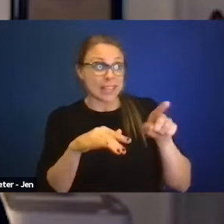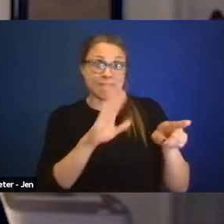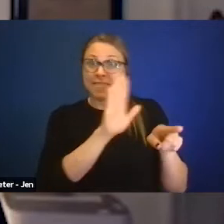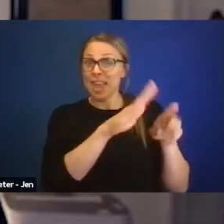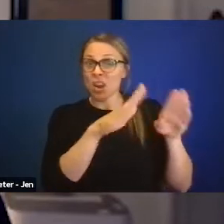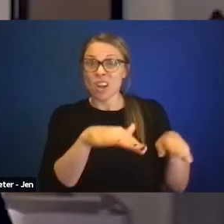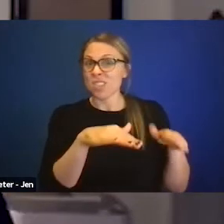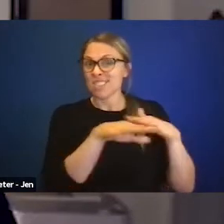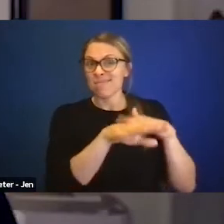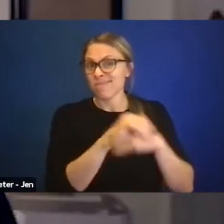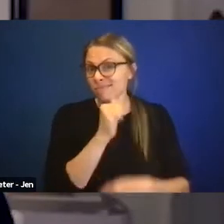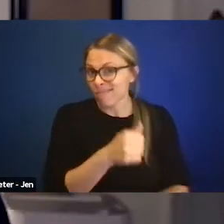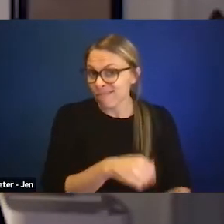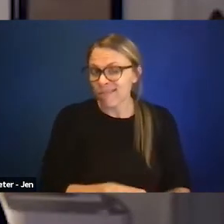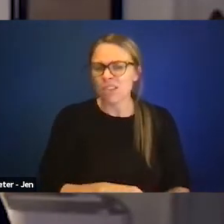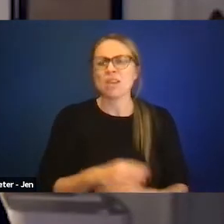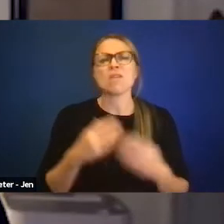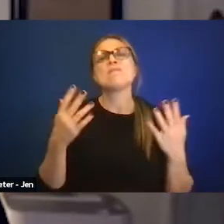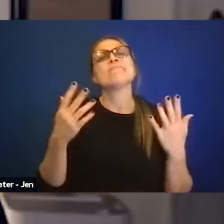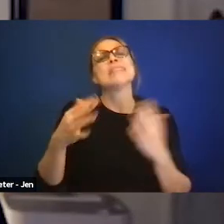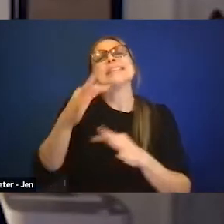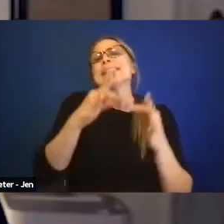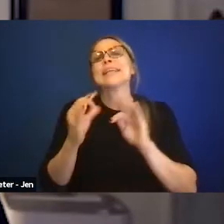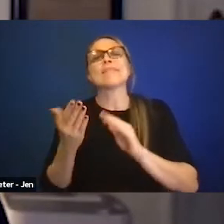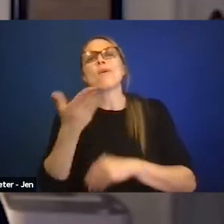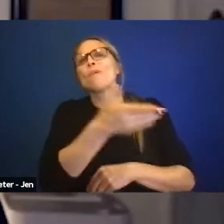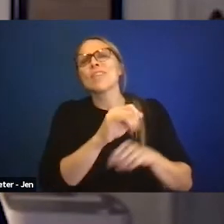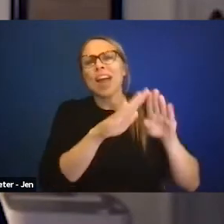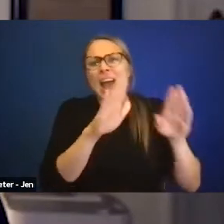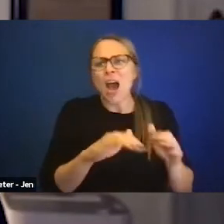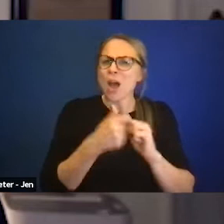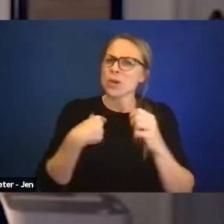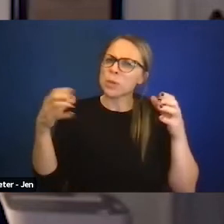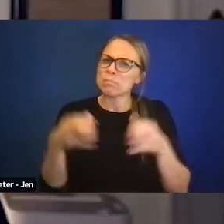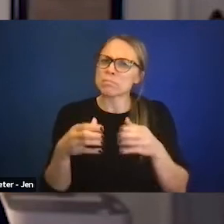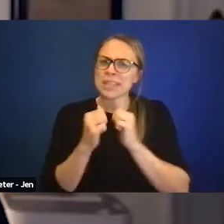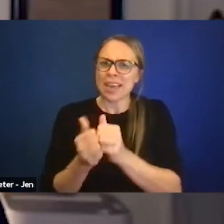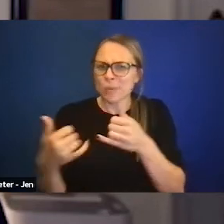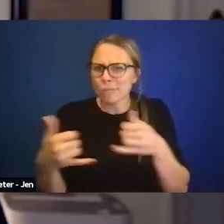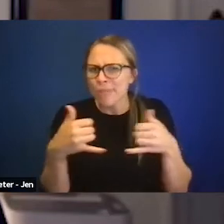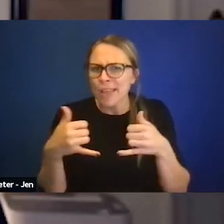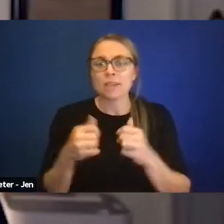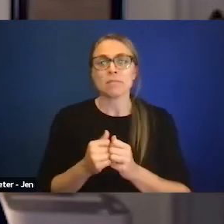and alternative ways of being able to get kids together. Are there activities going on after school